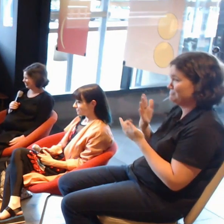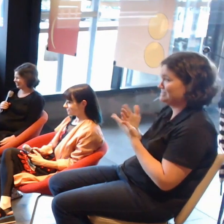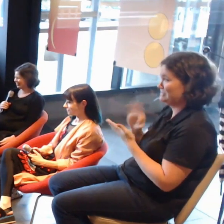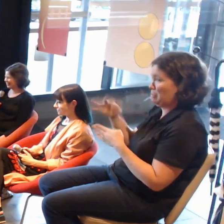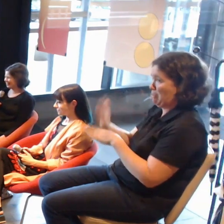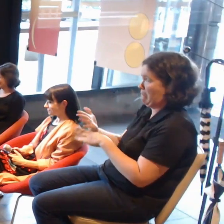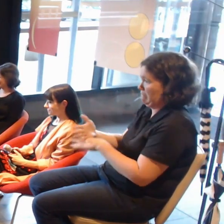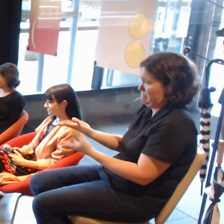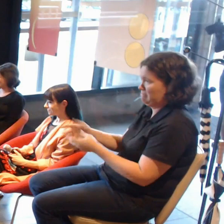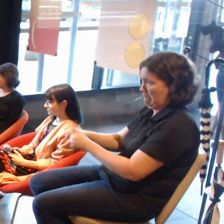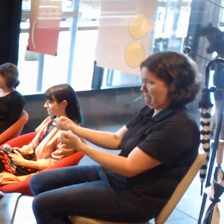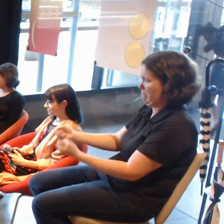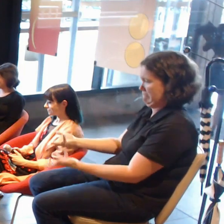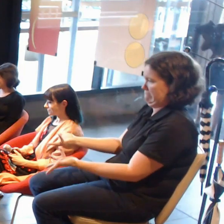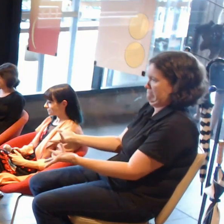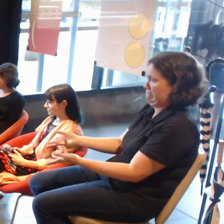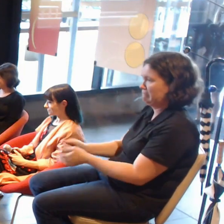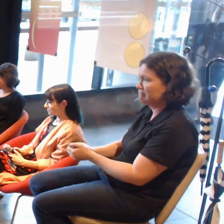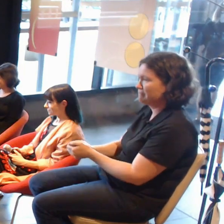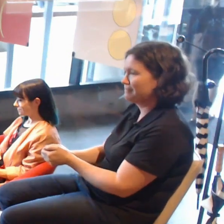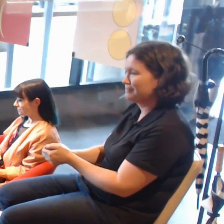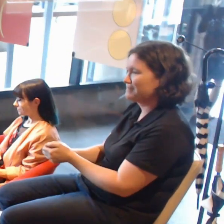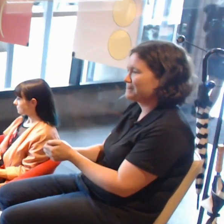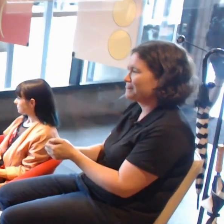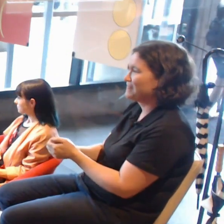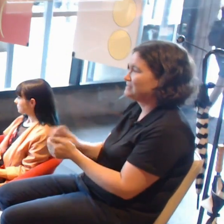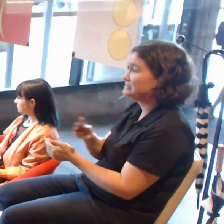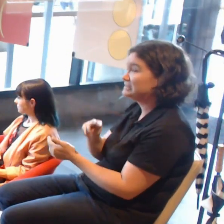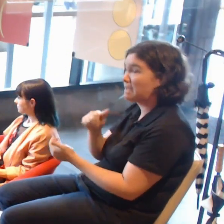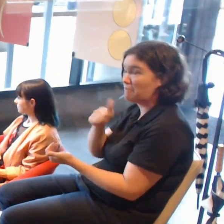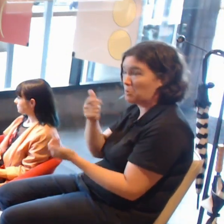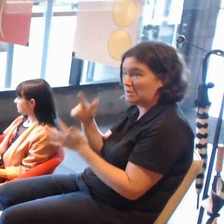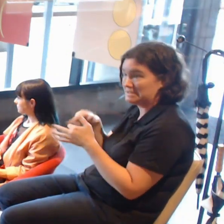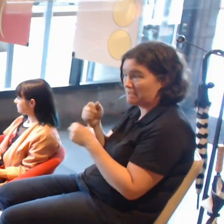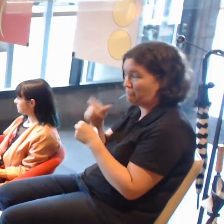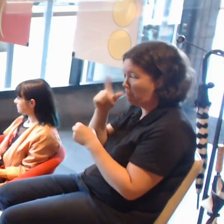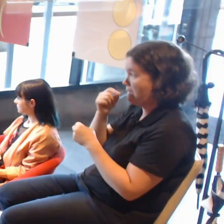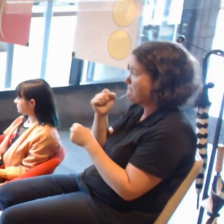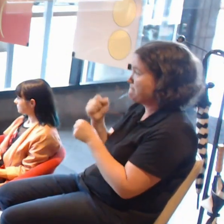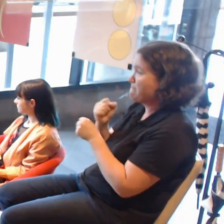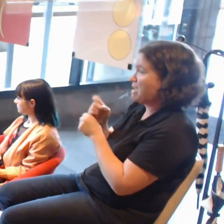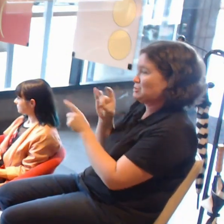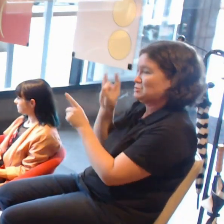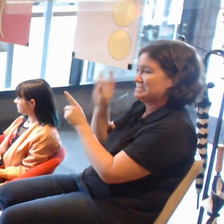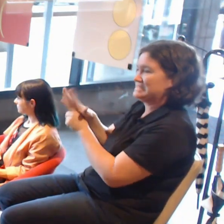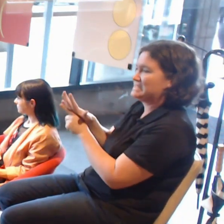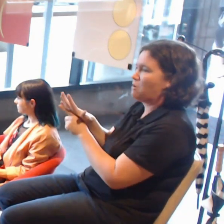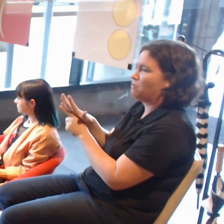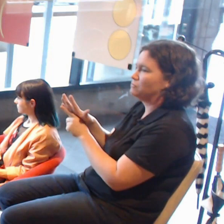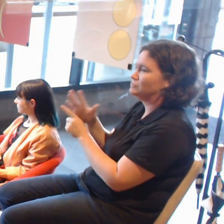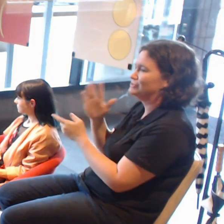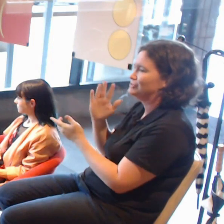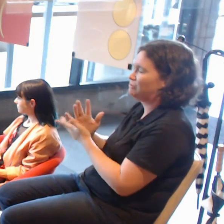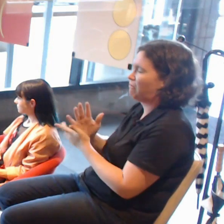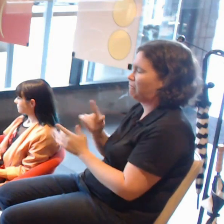And some of the really good examples of that is you can make yourself physically sick if you do AR or VR wrong.